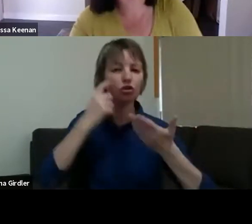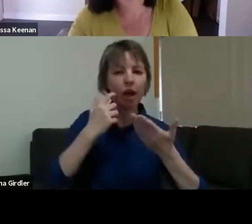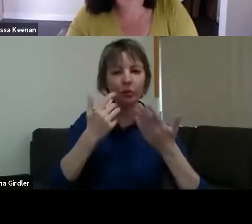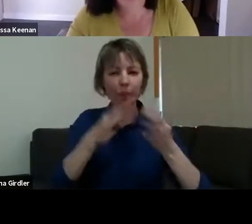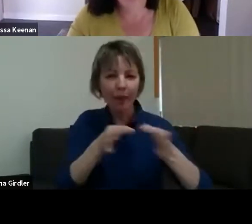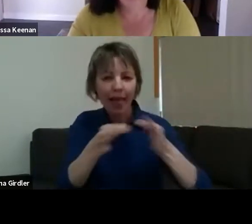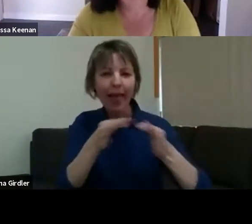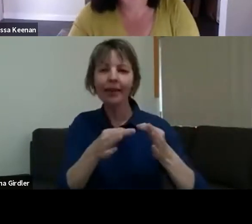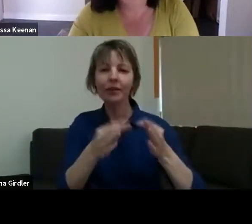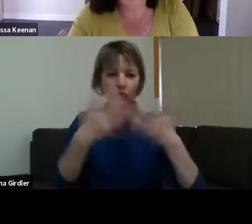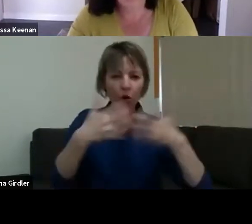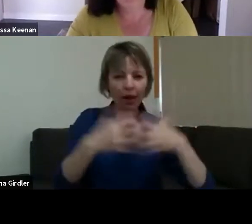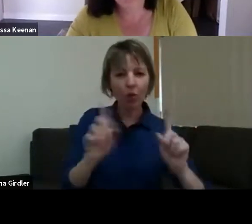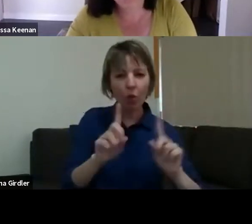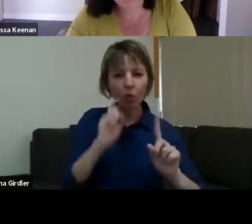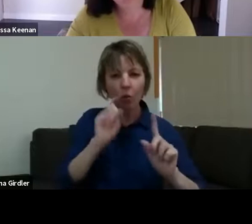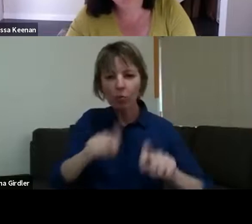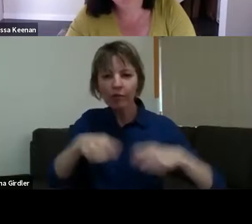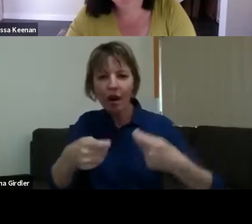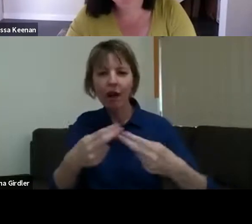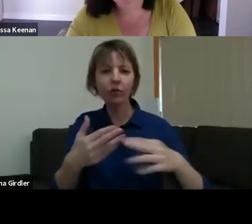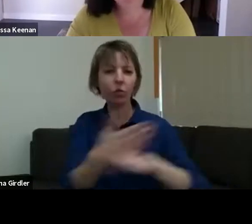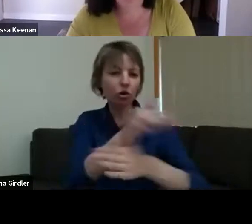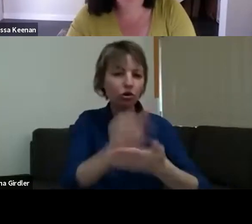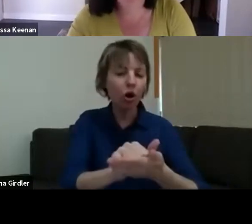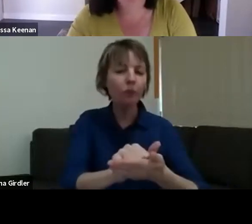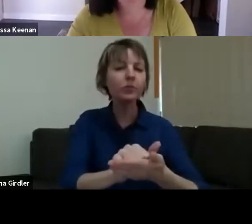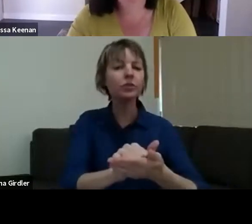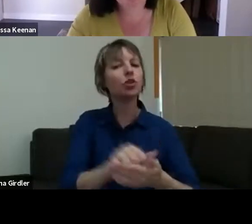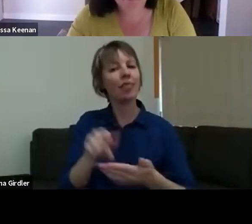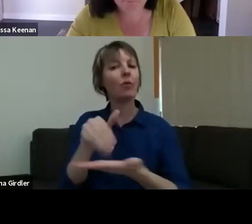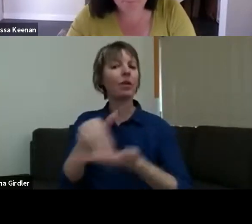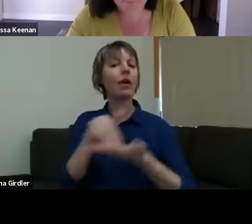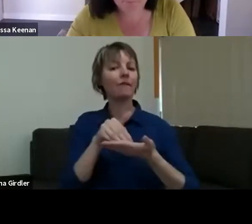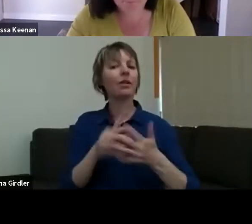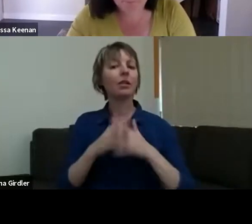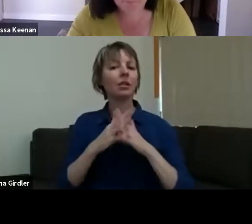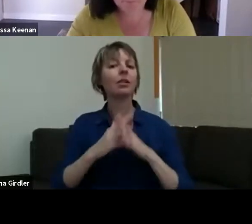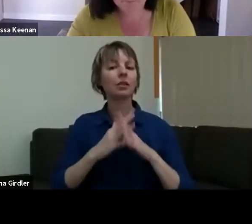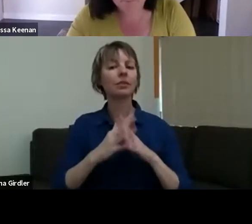and that was really helpful. And we thought the first project was it -